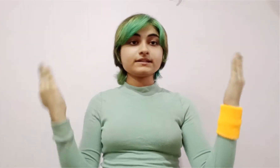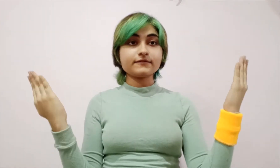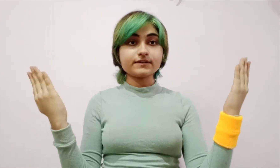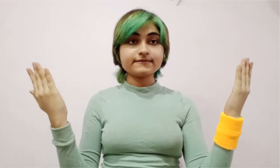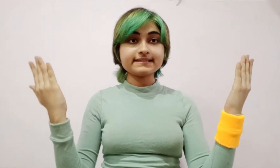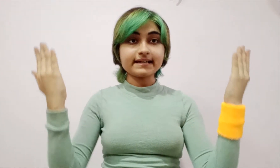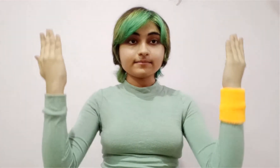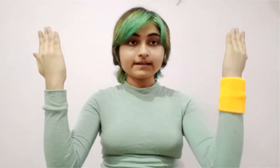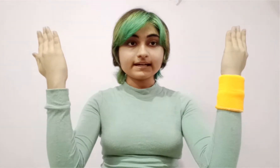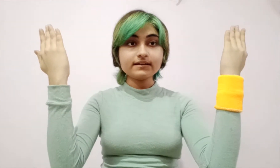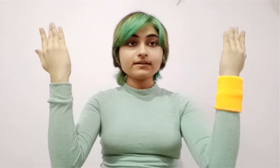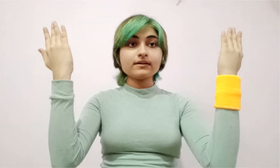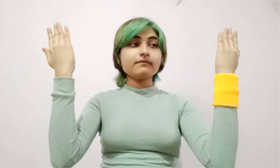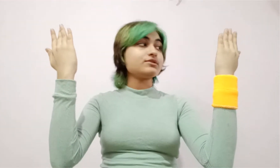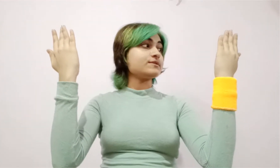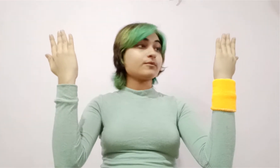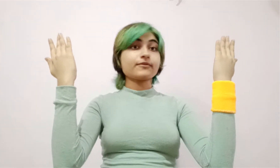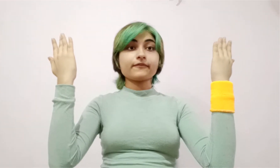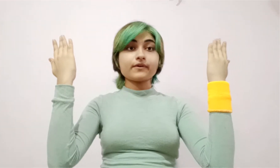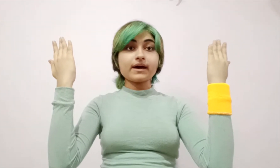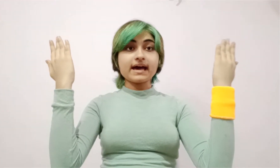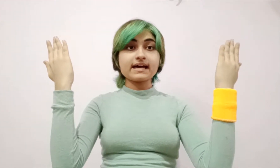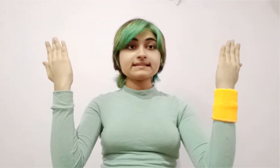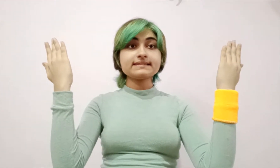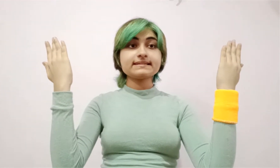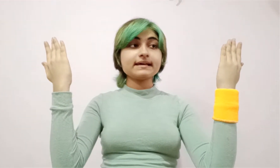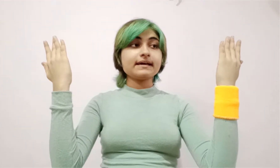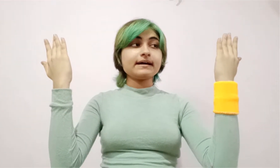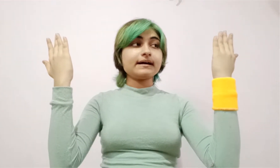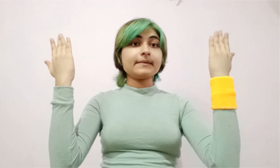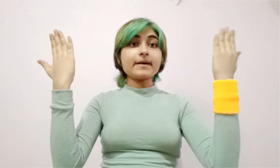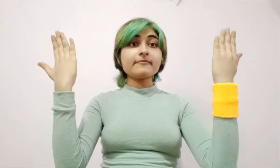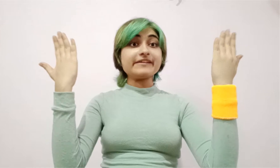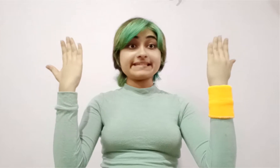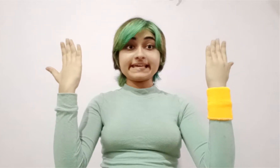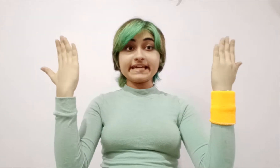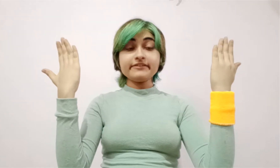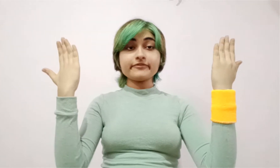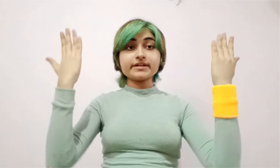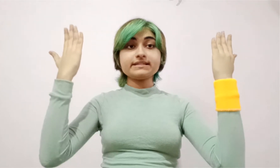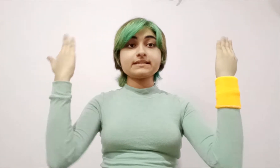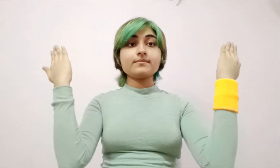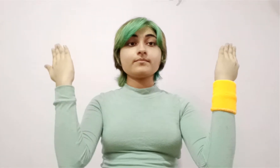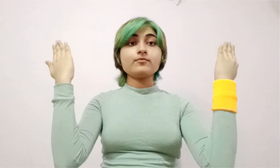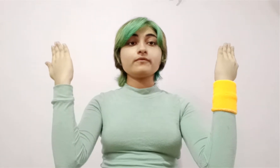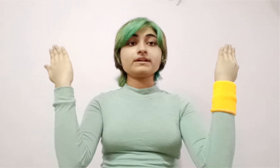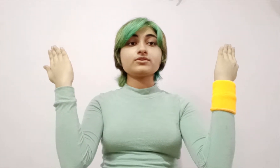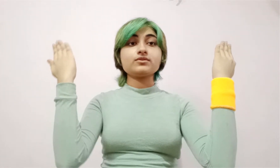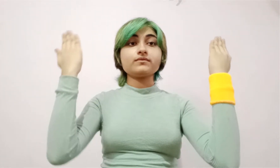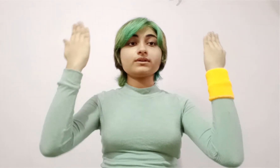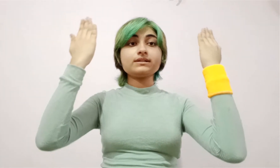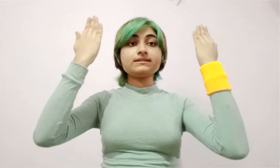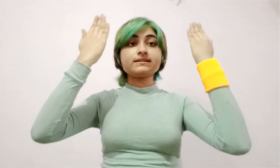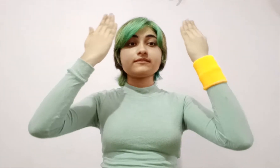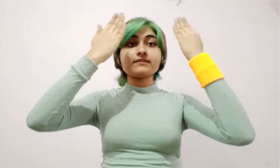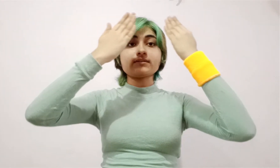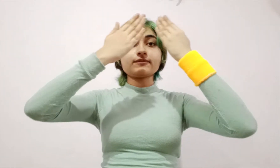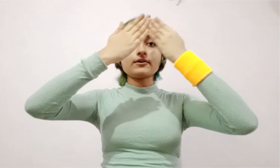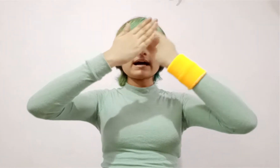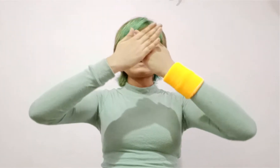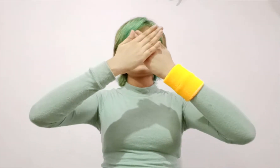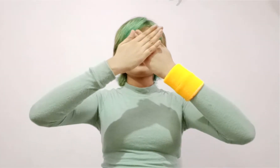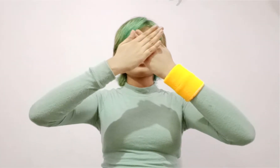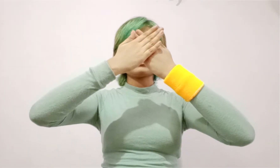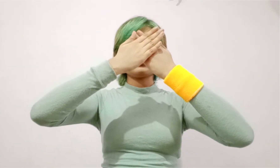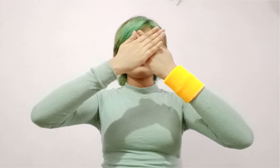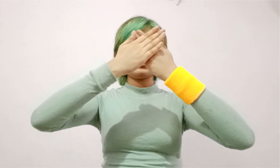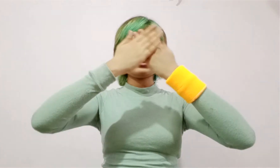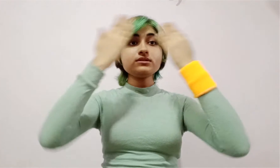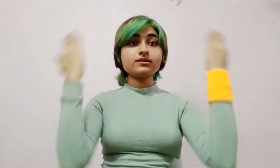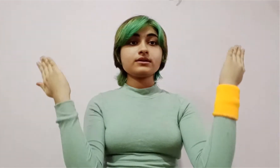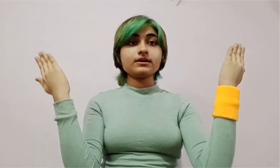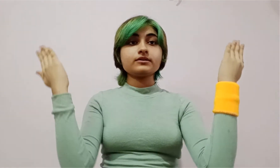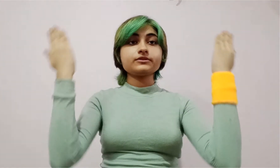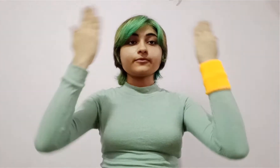So first we sign BLIND, which is both of your hands, uh palm facing inwards, moving towards the front of your eyes and blocking your vision.